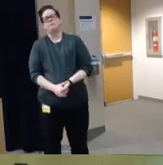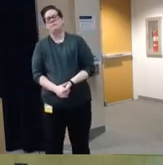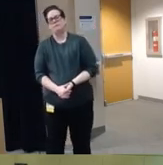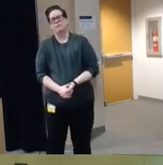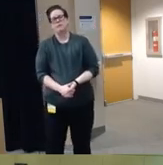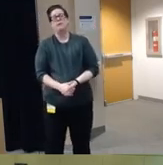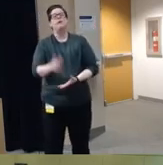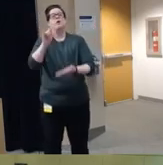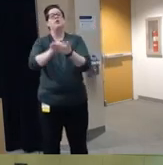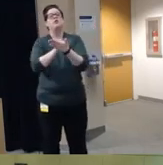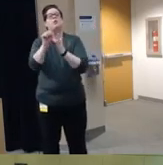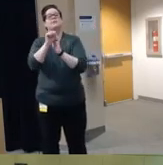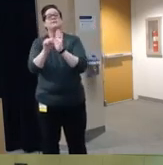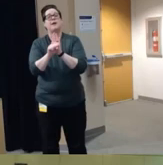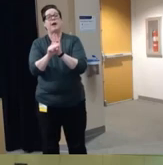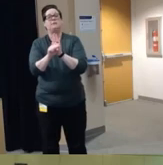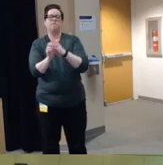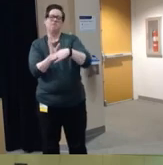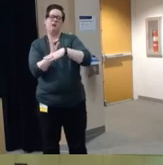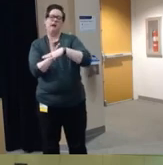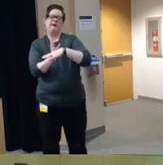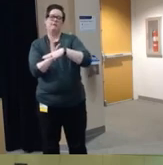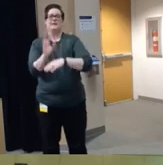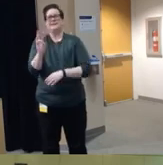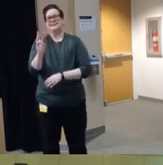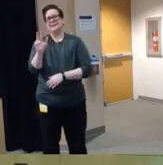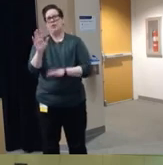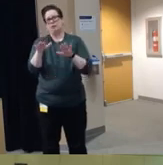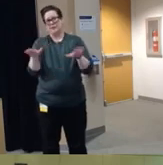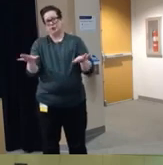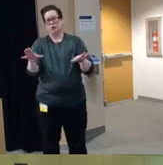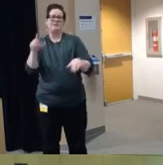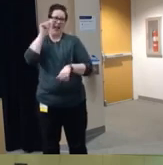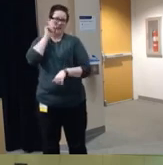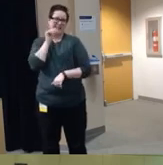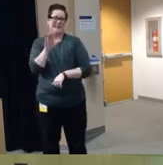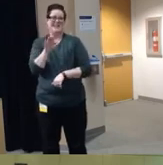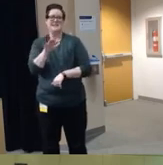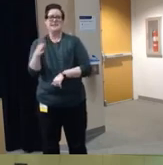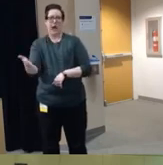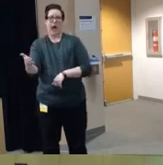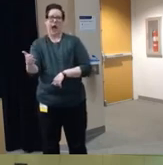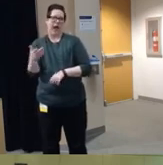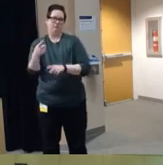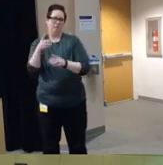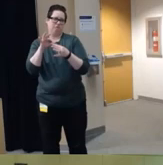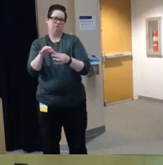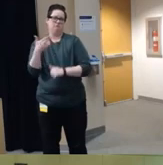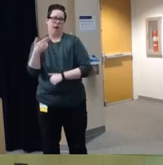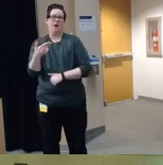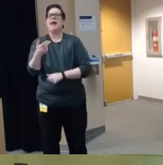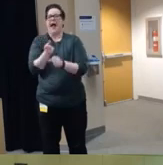New York state um an average of 63 children and teens die by Firearms um annually and roughly